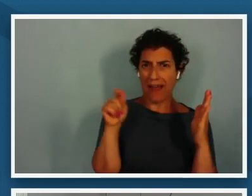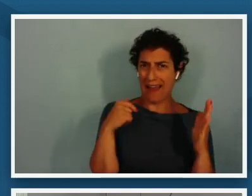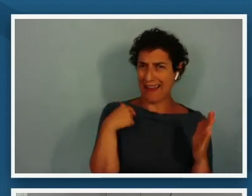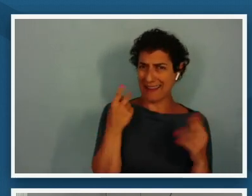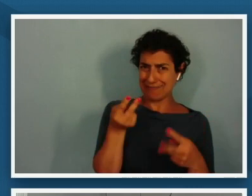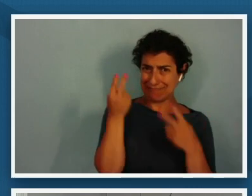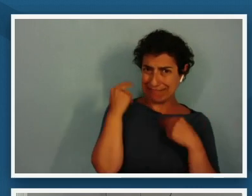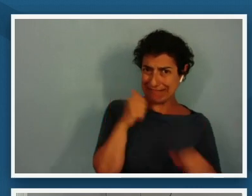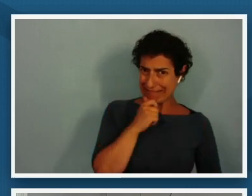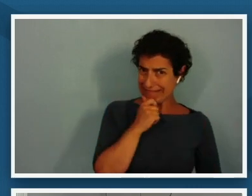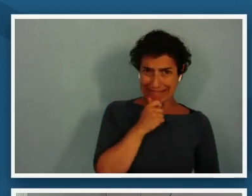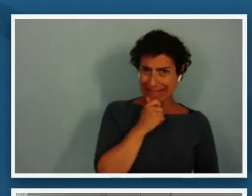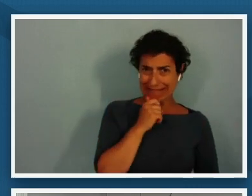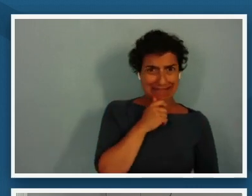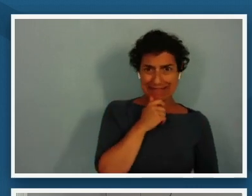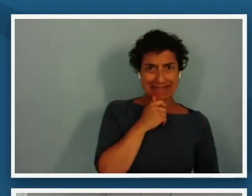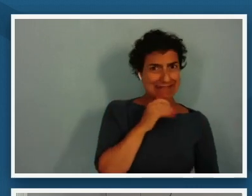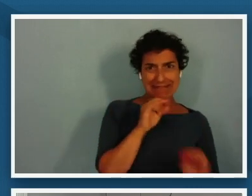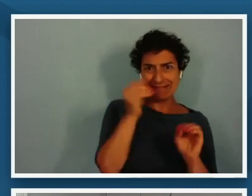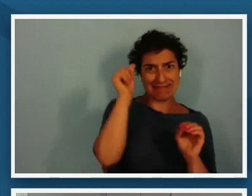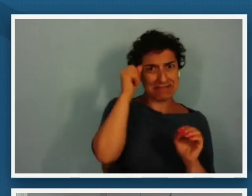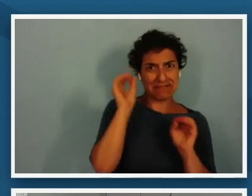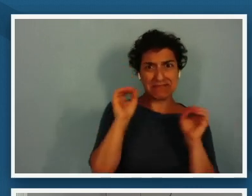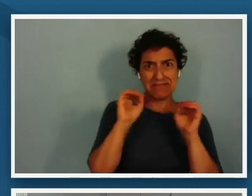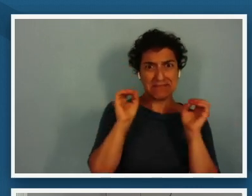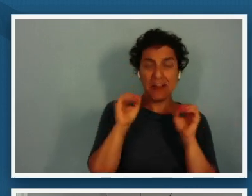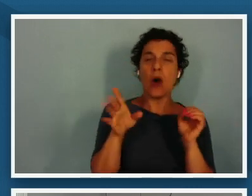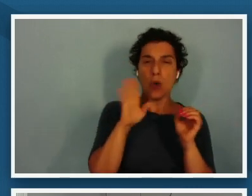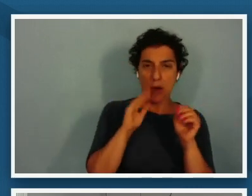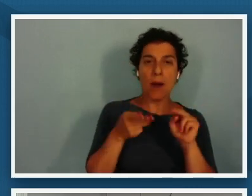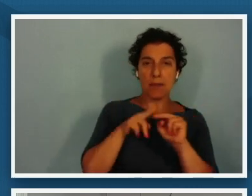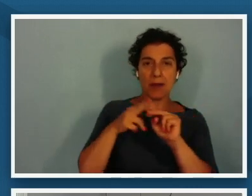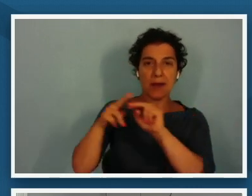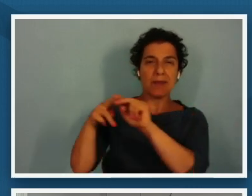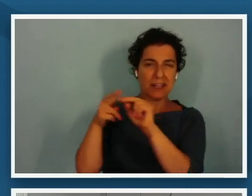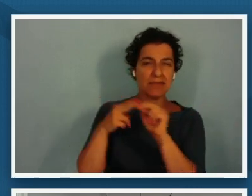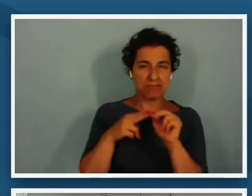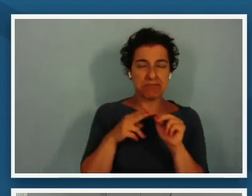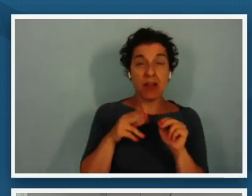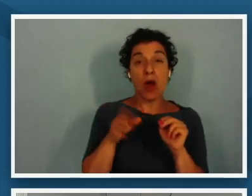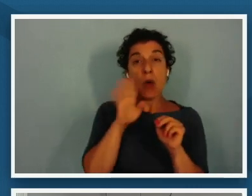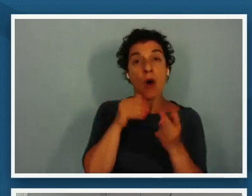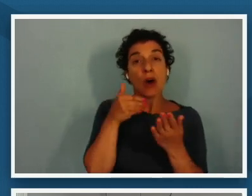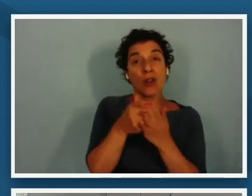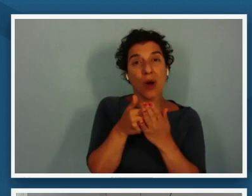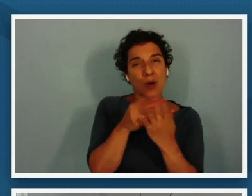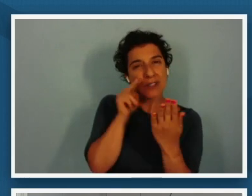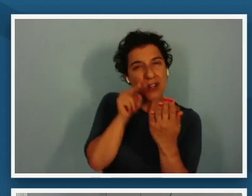reconstruction we'll build some of that in we're going to do some close looking